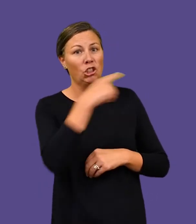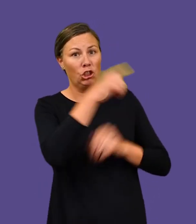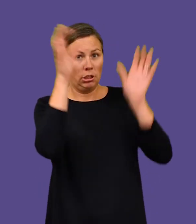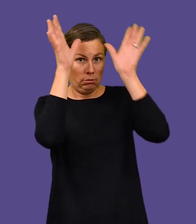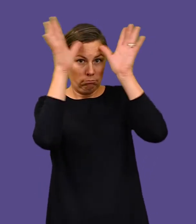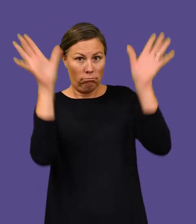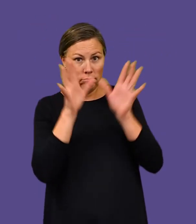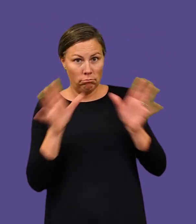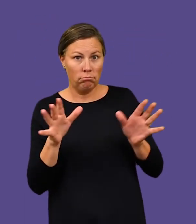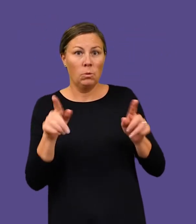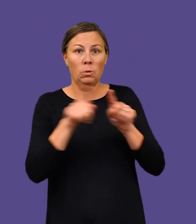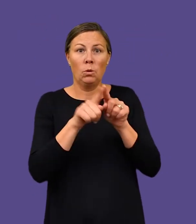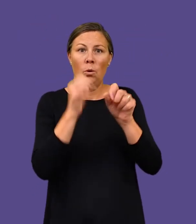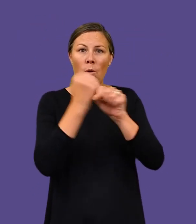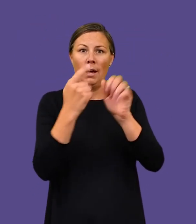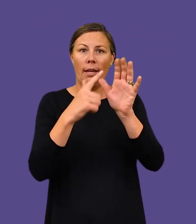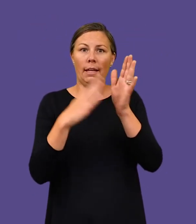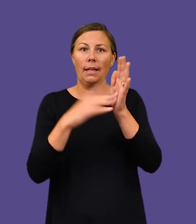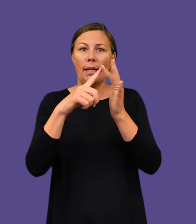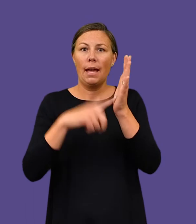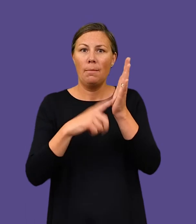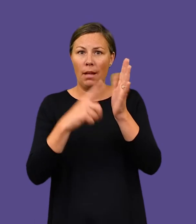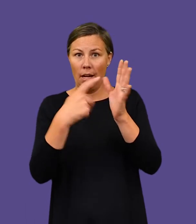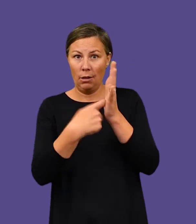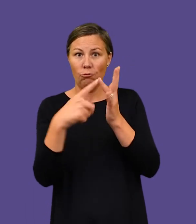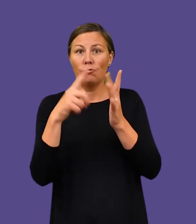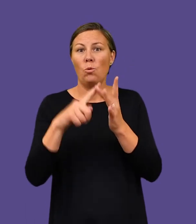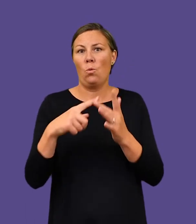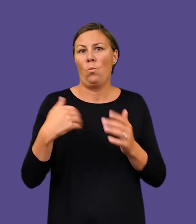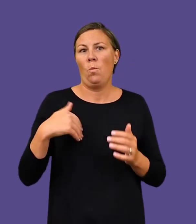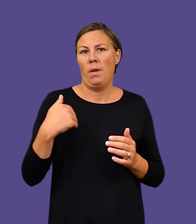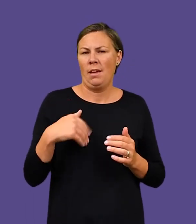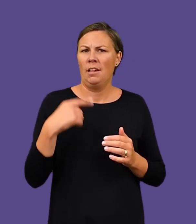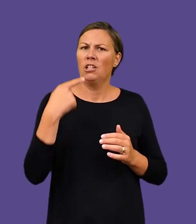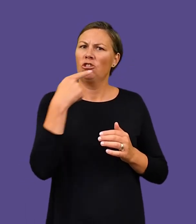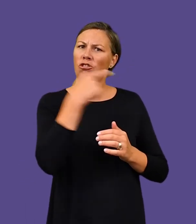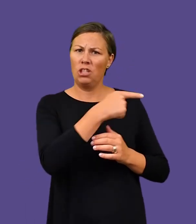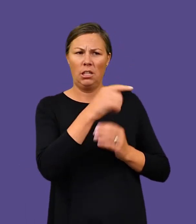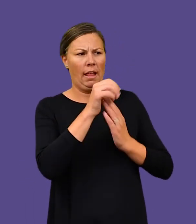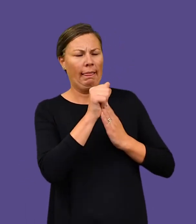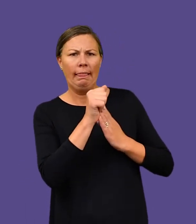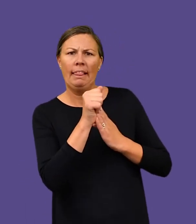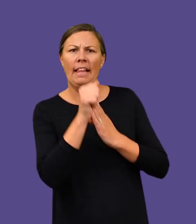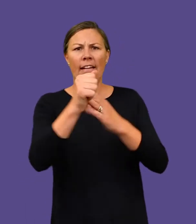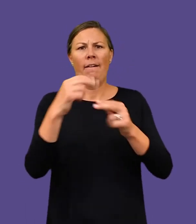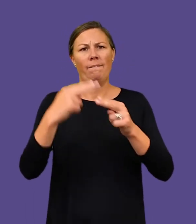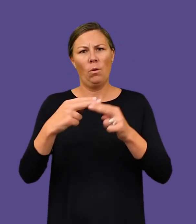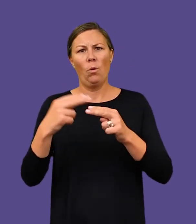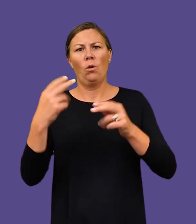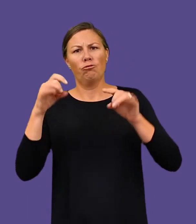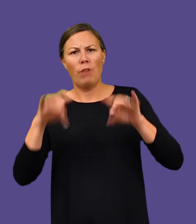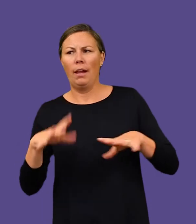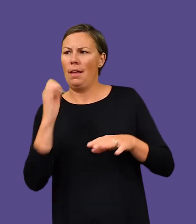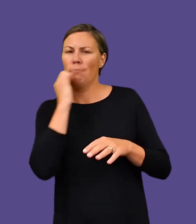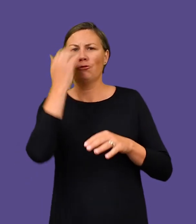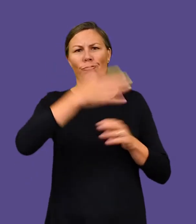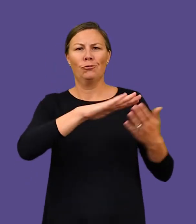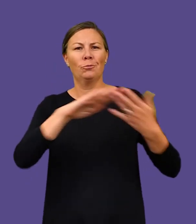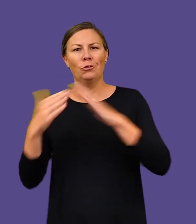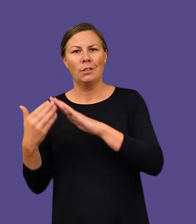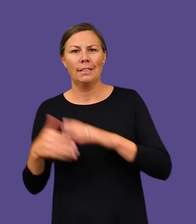Lui is a Gamillaroi/Torres Strait Islander woman and a young leader in the Australian Aboriginal community.